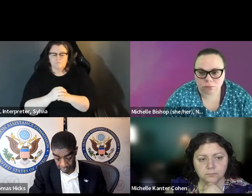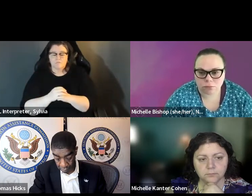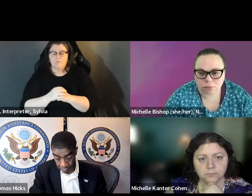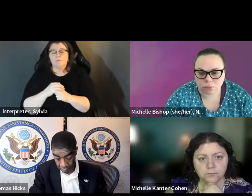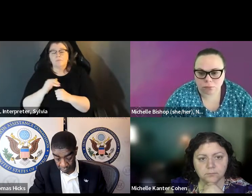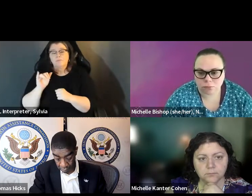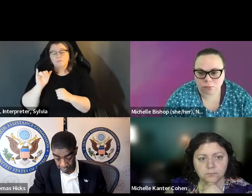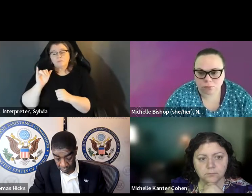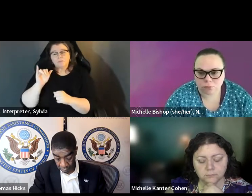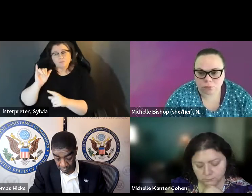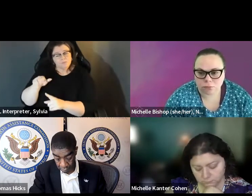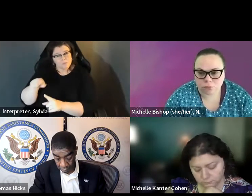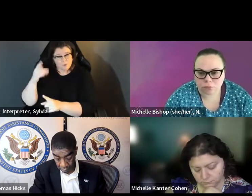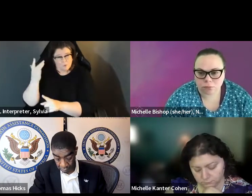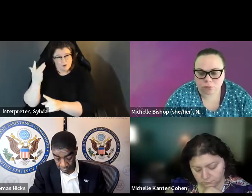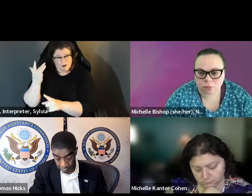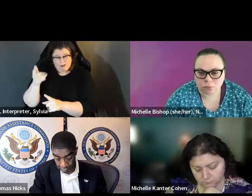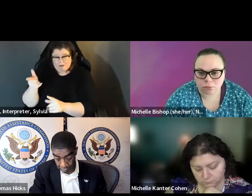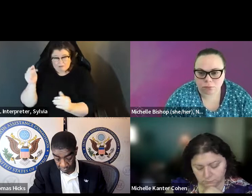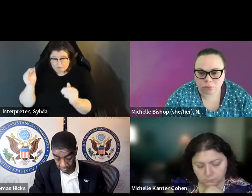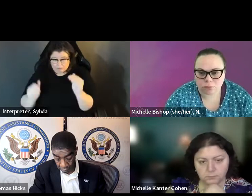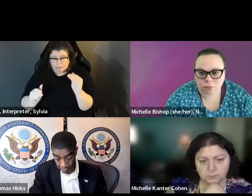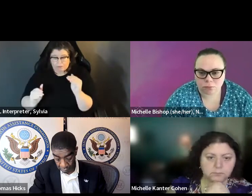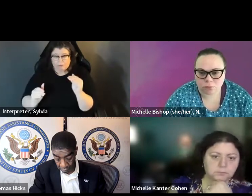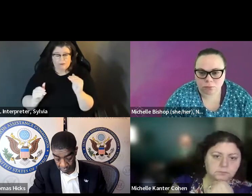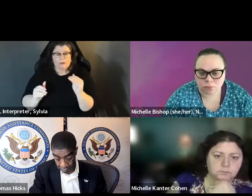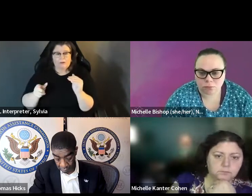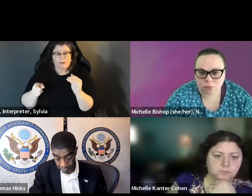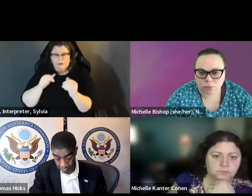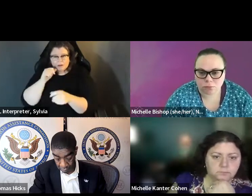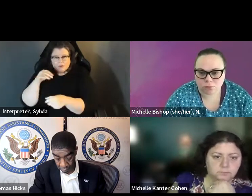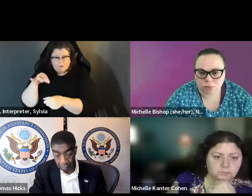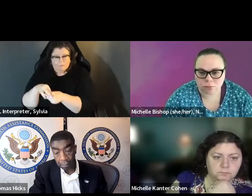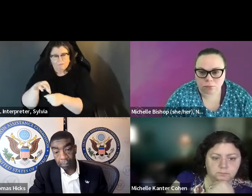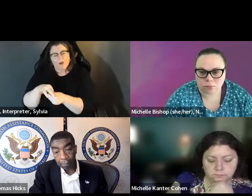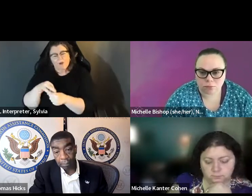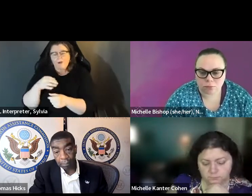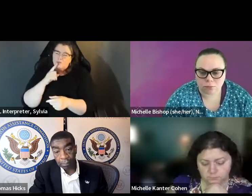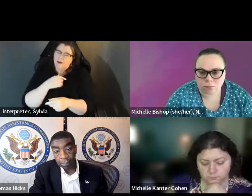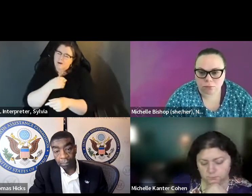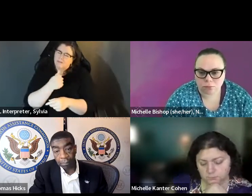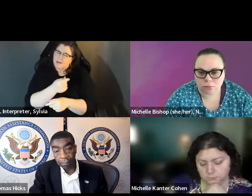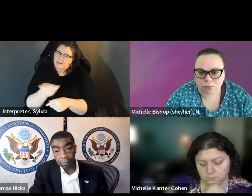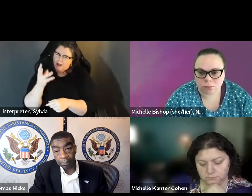disabilities. The part of that seems to be due to, you know, there are